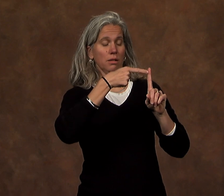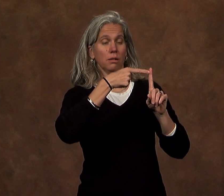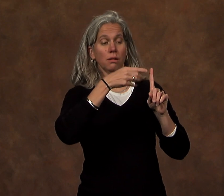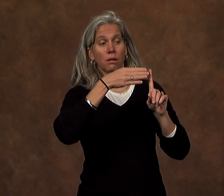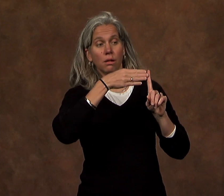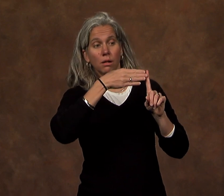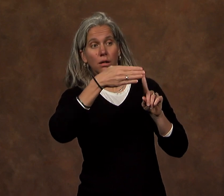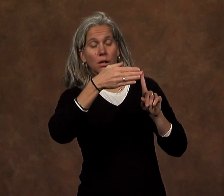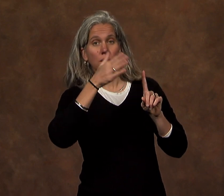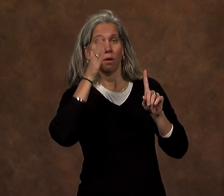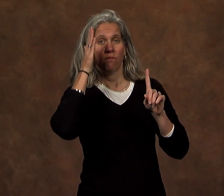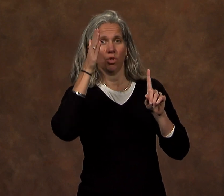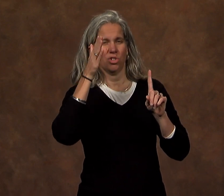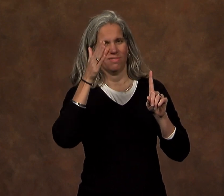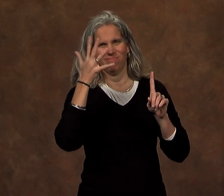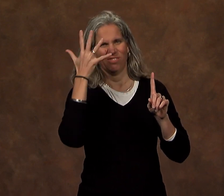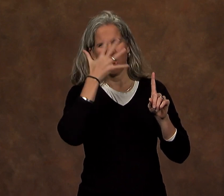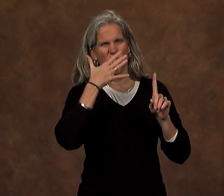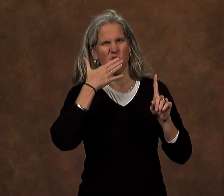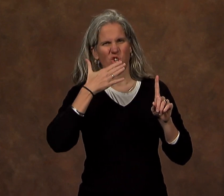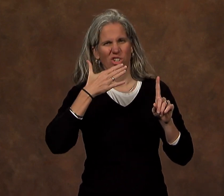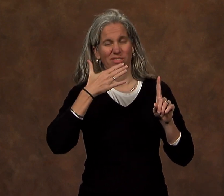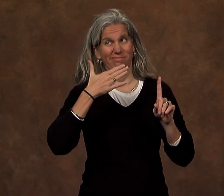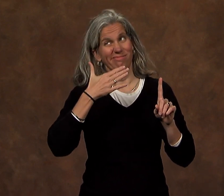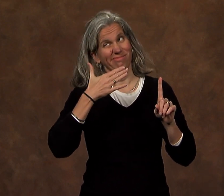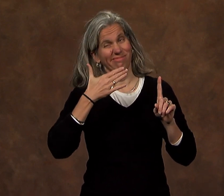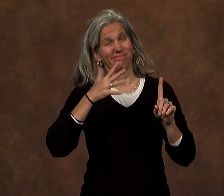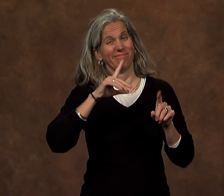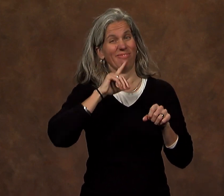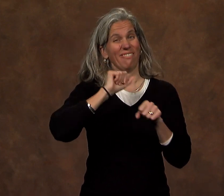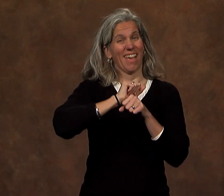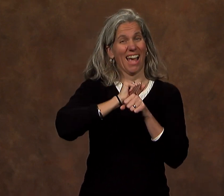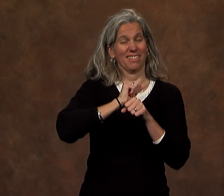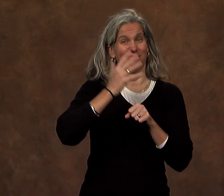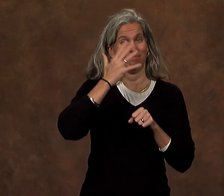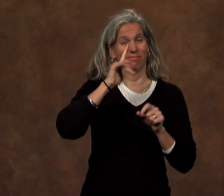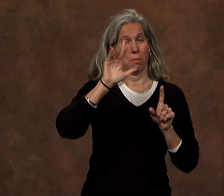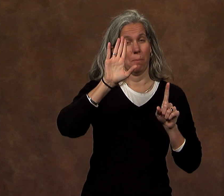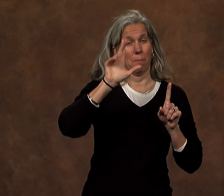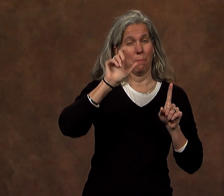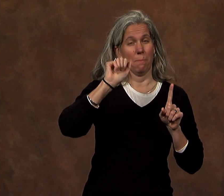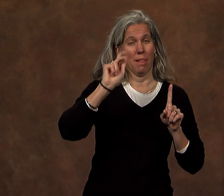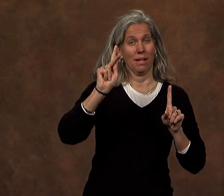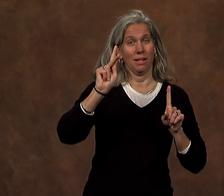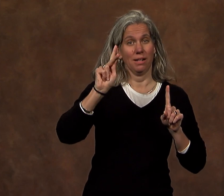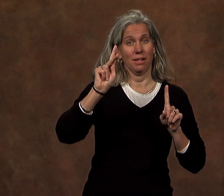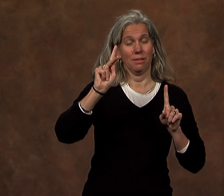It was at this time, when the campus was on the brink of a very bleak future -